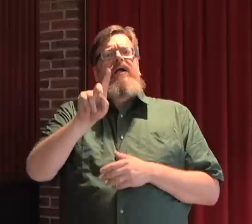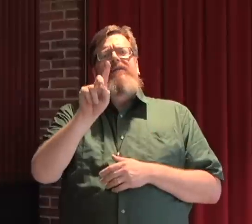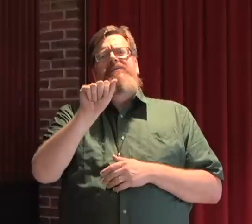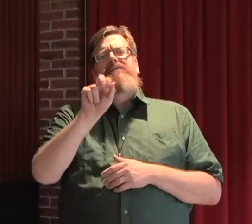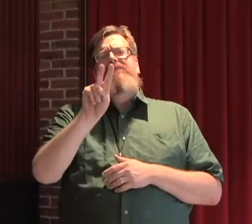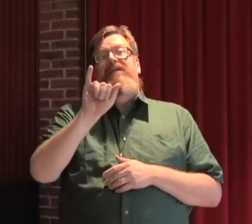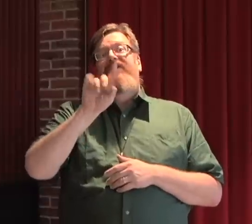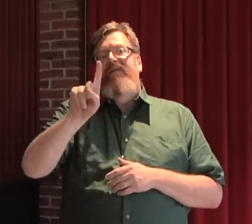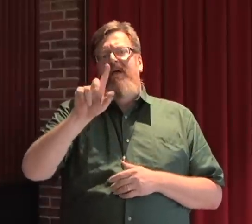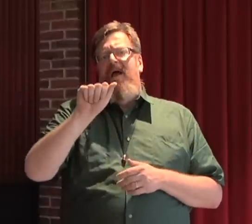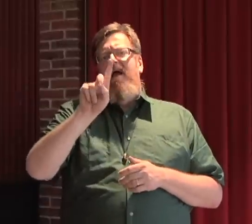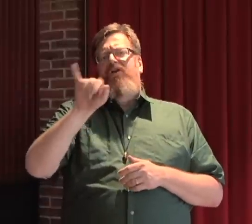written by David Adjmi.